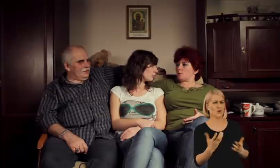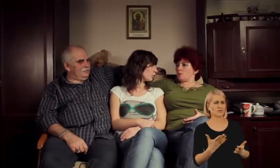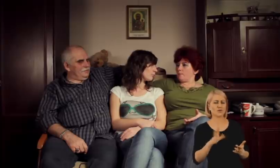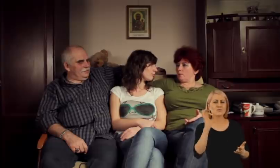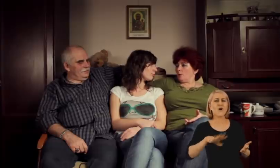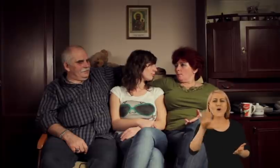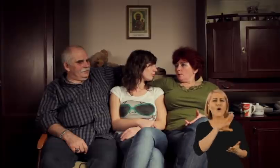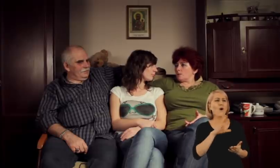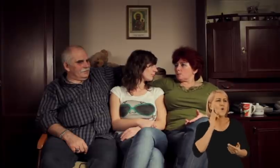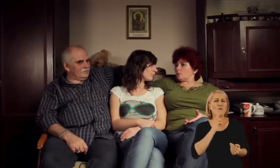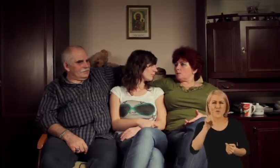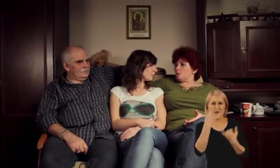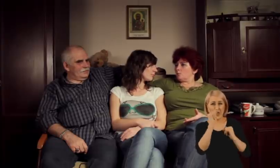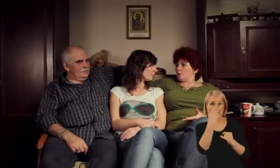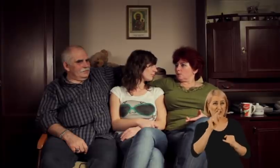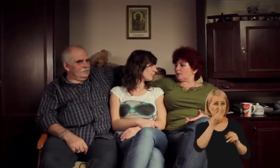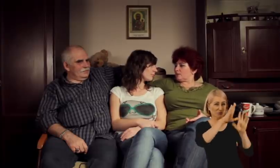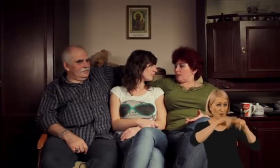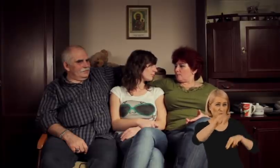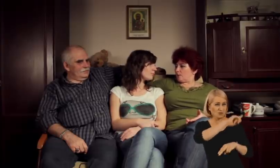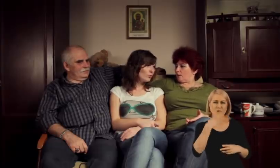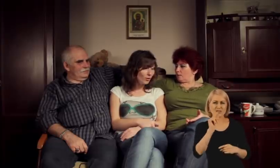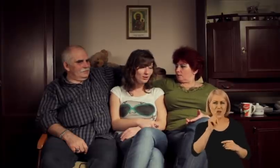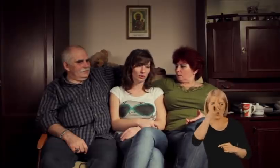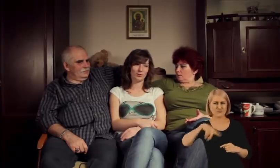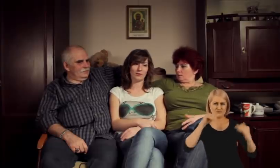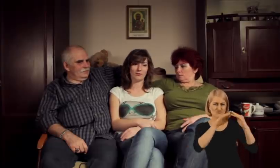they are not different, they are the same. That’s right.